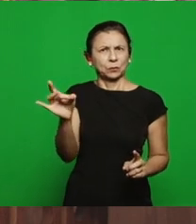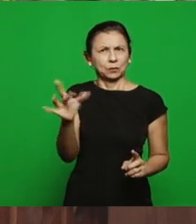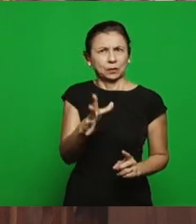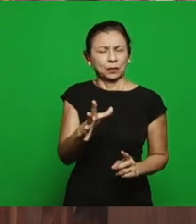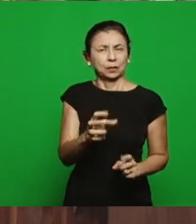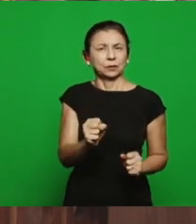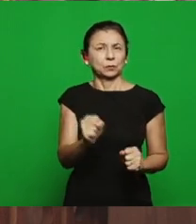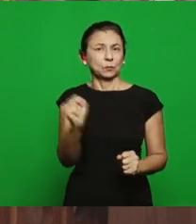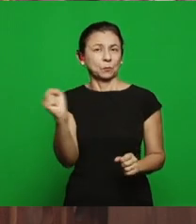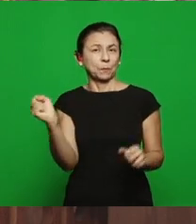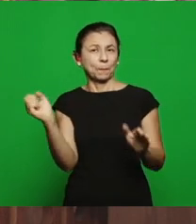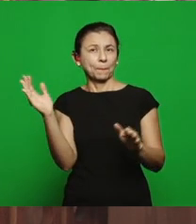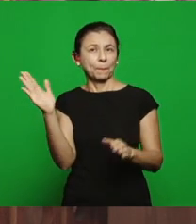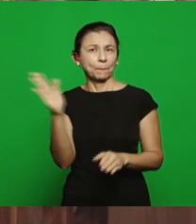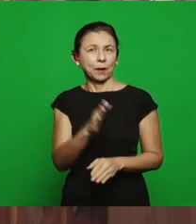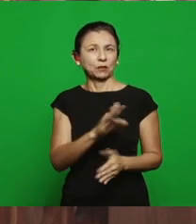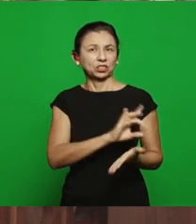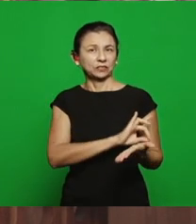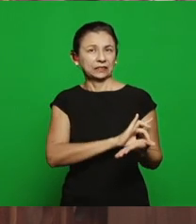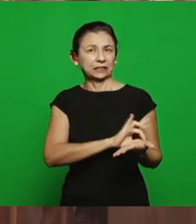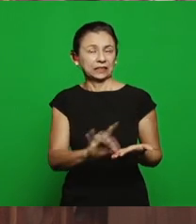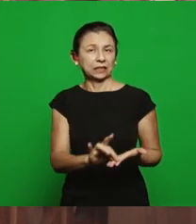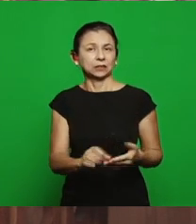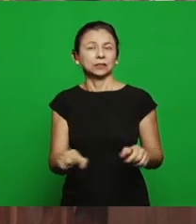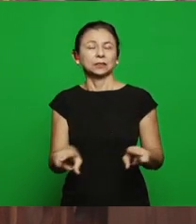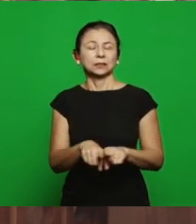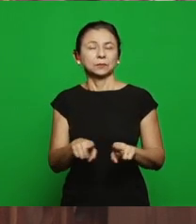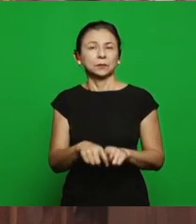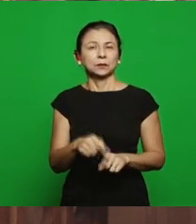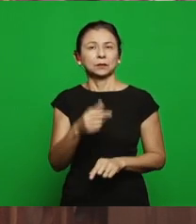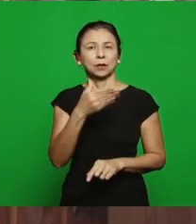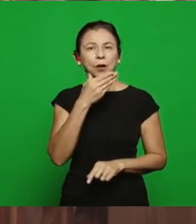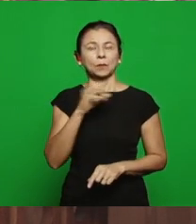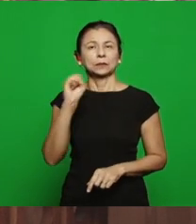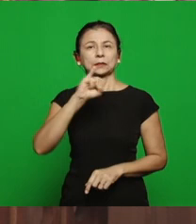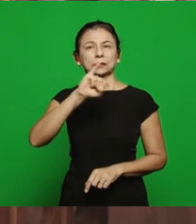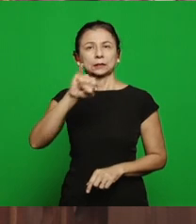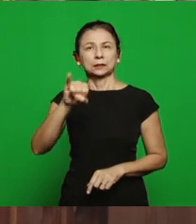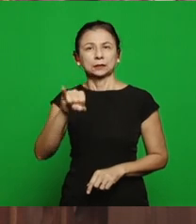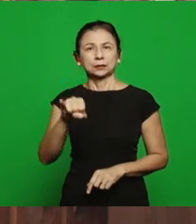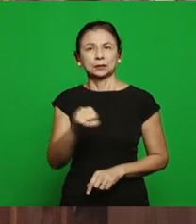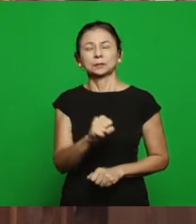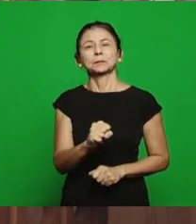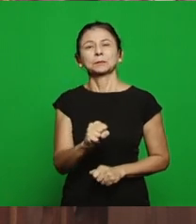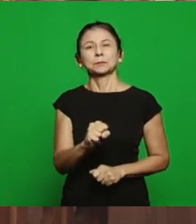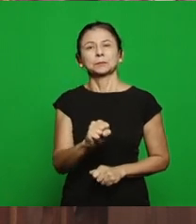was the spirit of Balaam, what was the spirit of Balaam? It was: preaching to make money